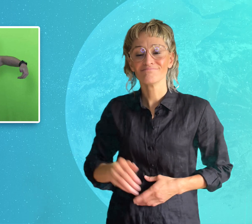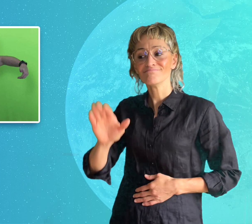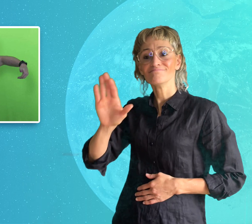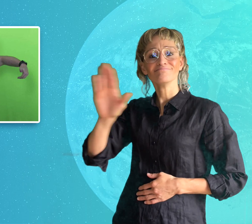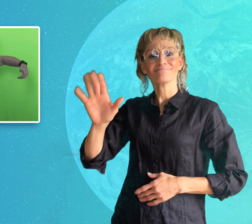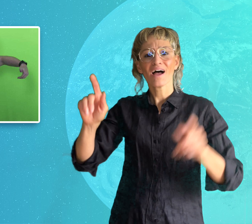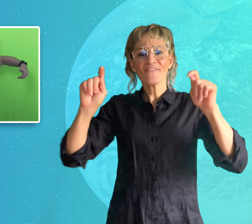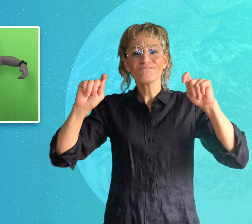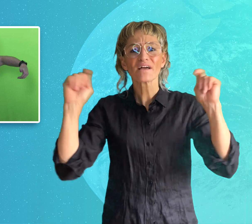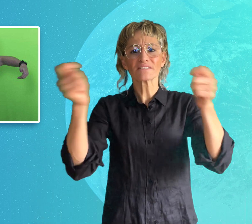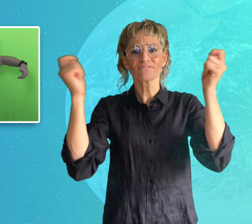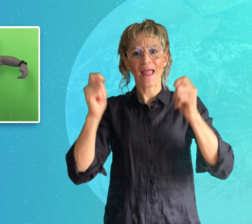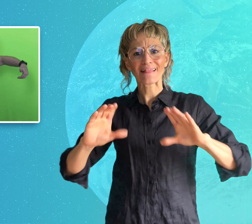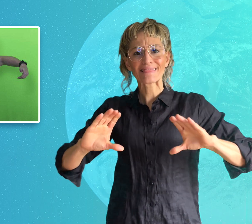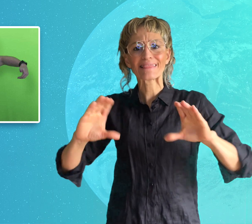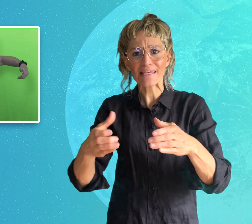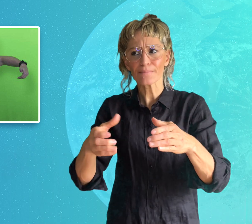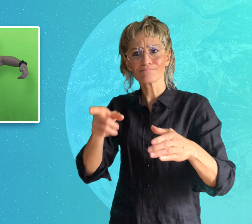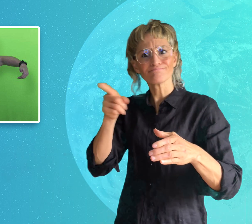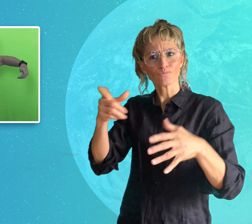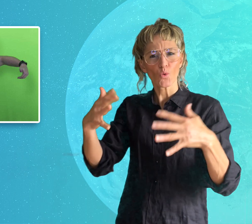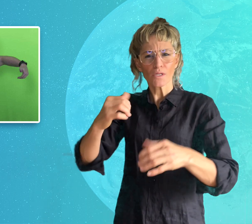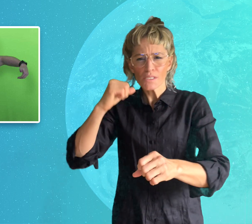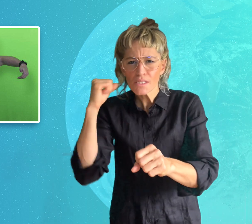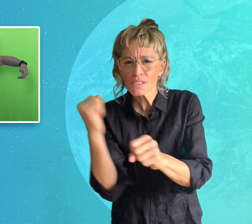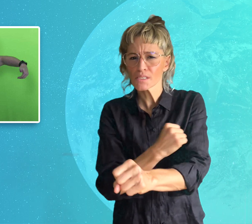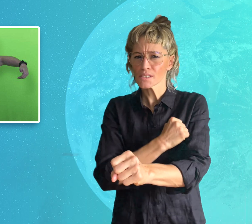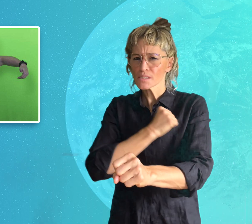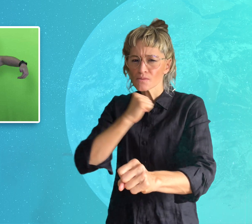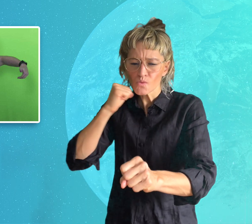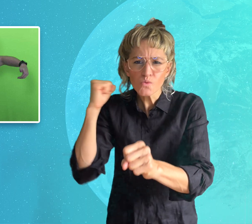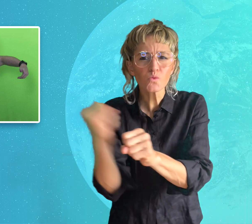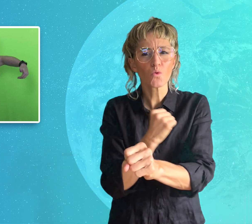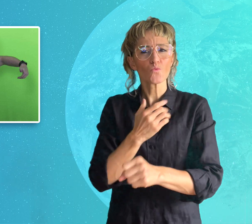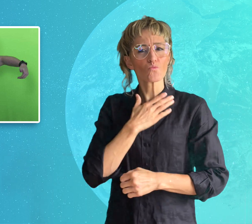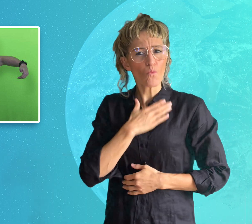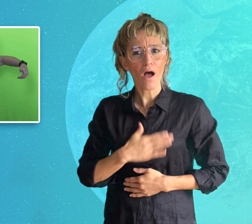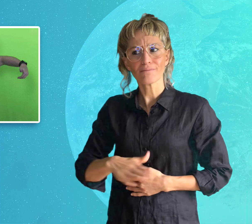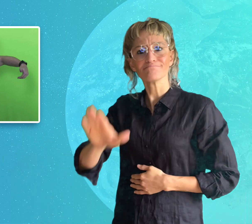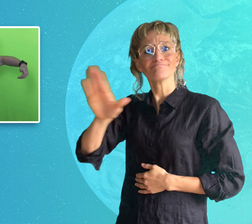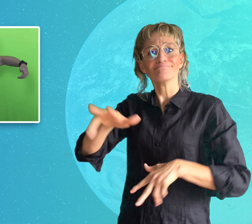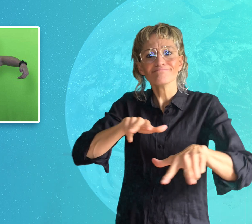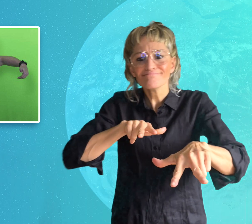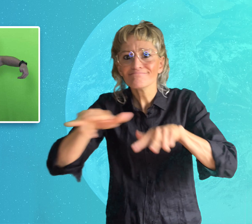The festival team has been working hard to make the event